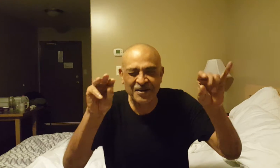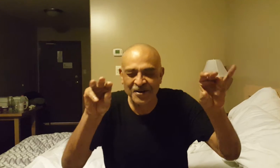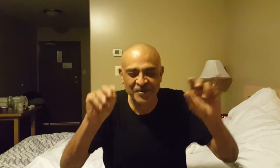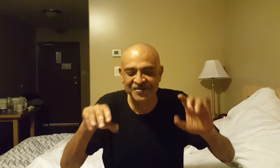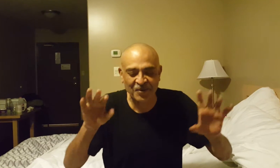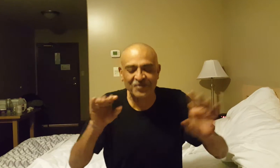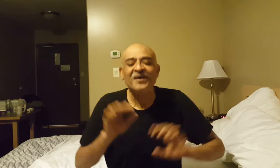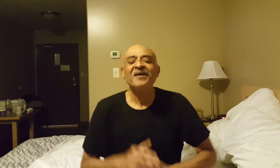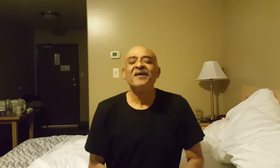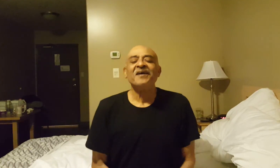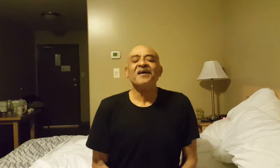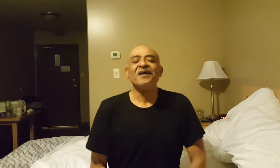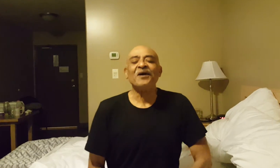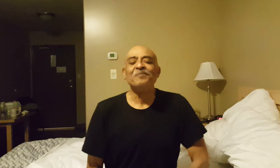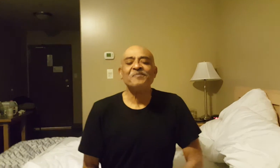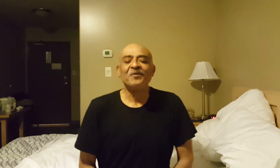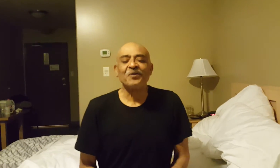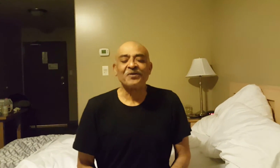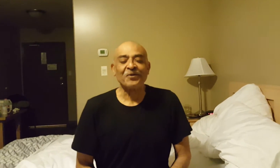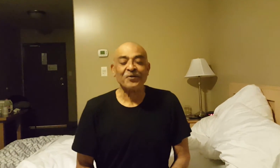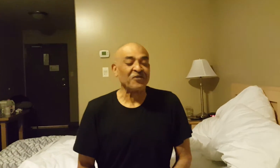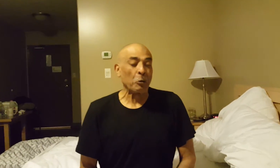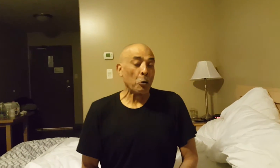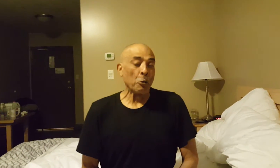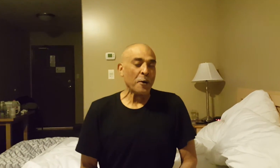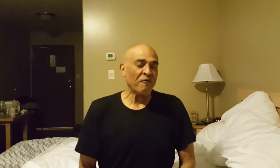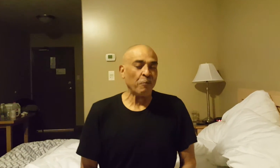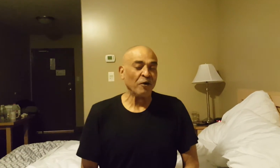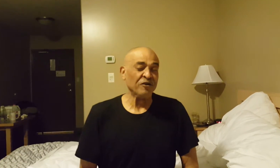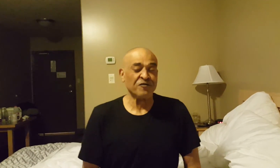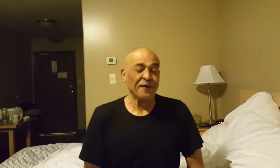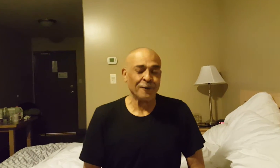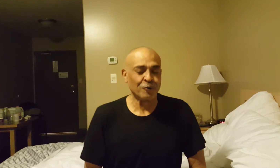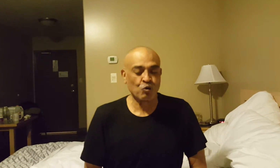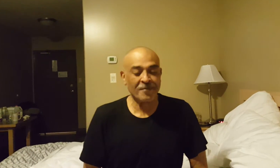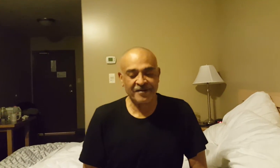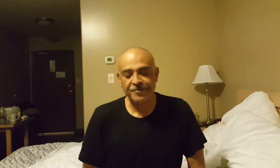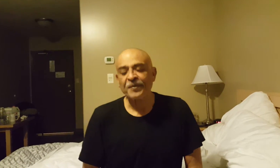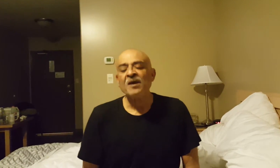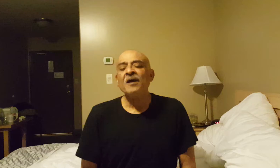little bits about, are going to say "you don't know enough about this field to comment".